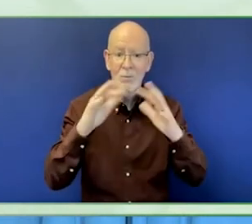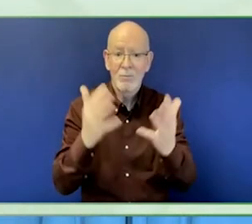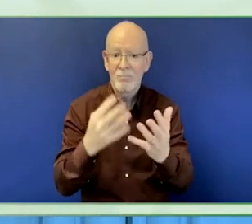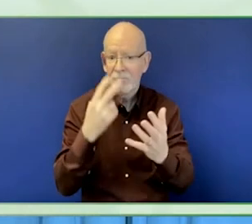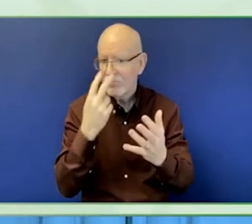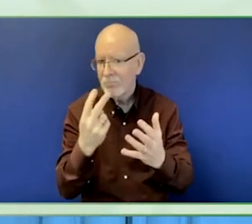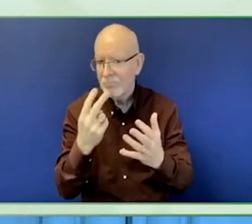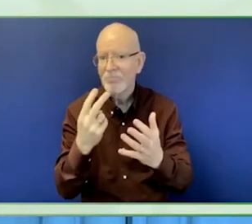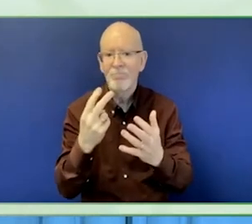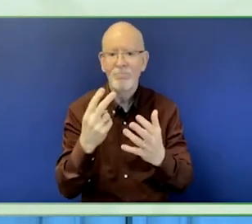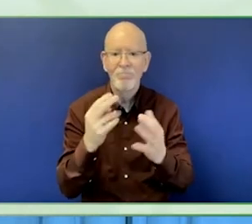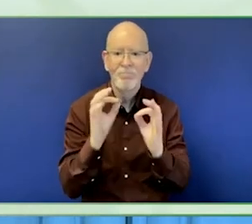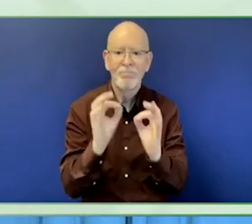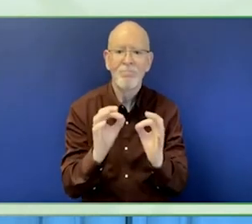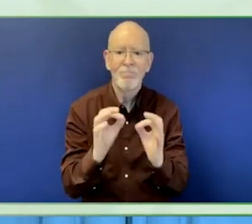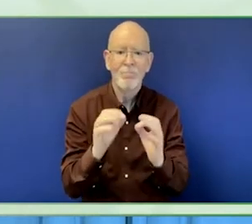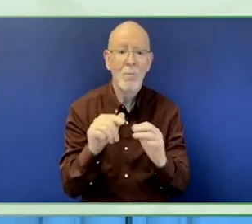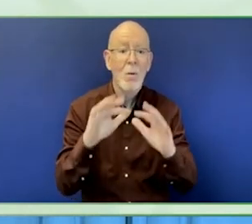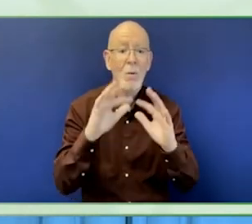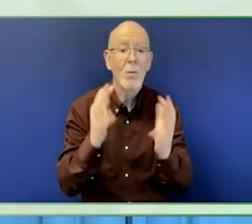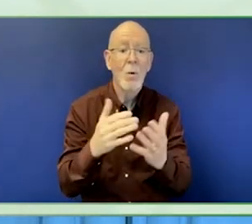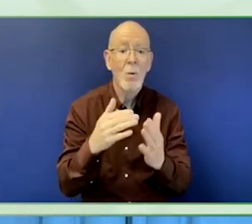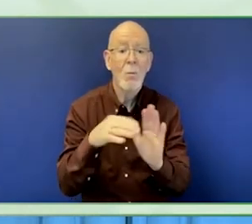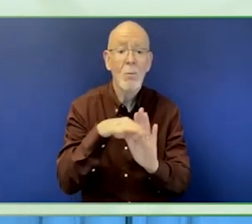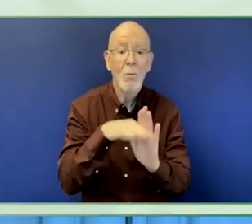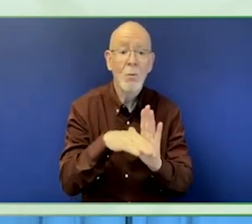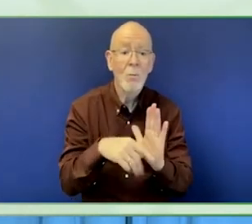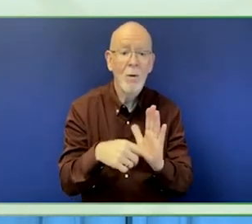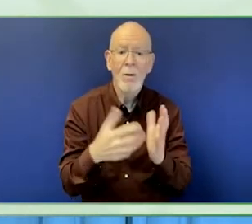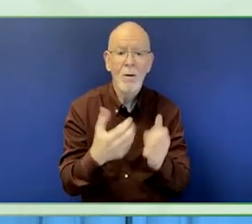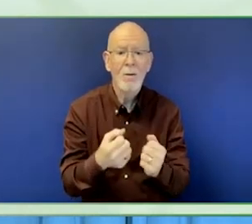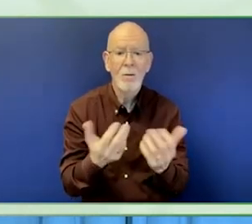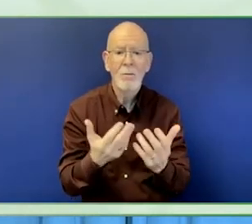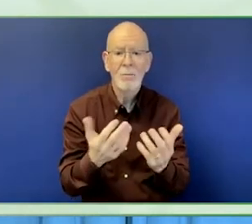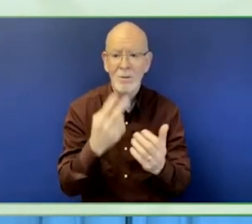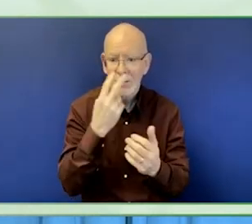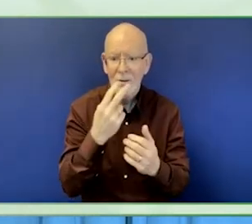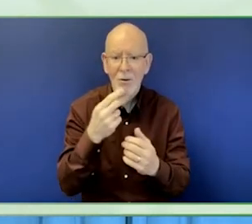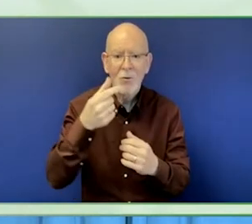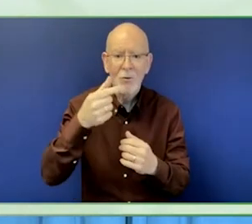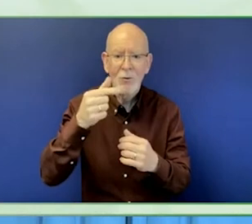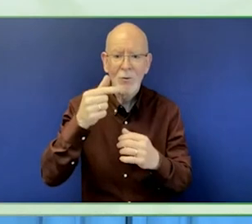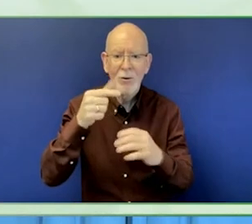Rather it is reflected in our diverse funding themes and in every regional office in which we work.